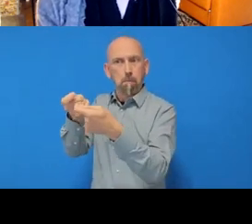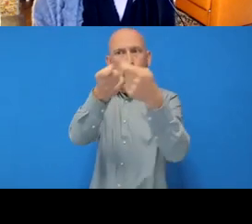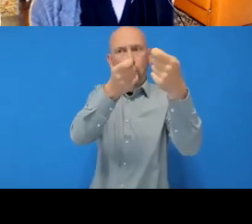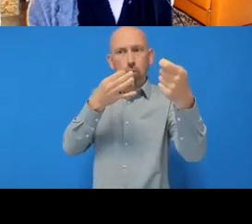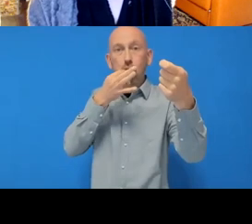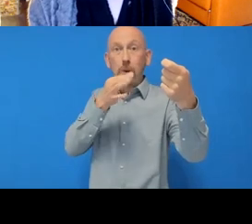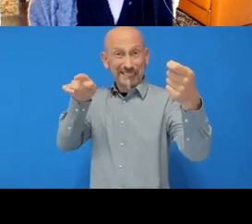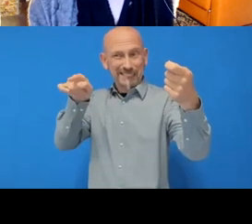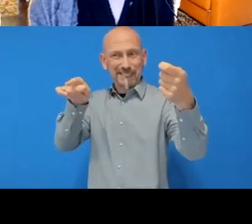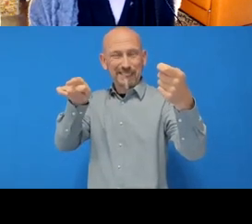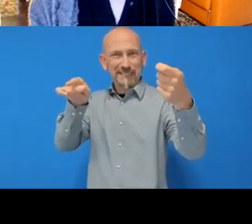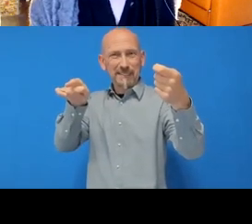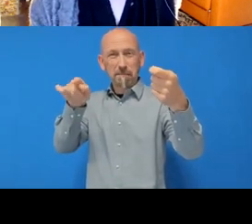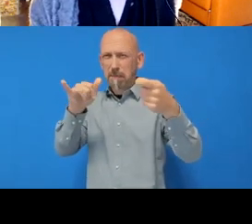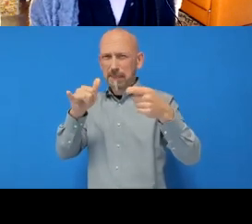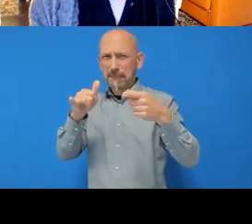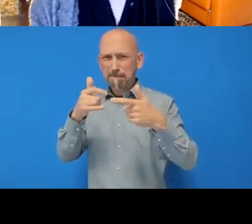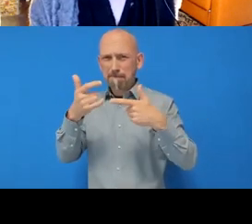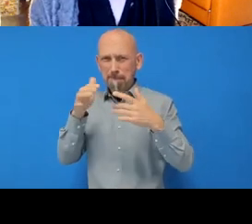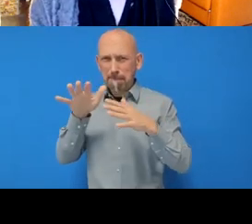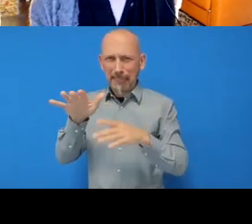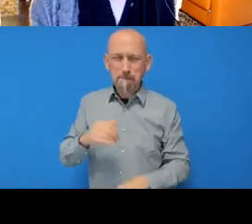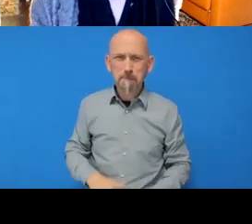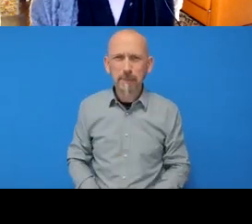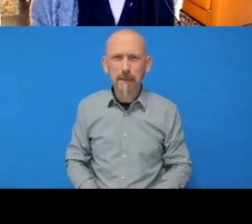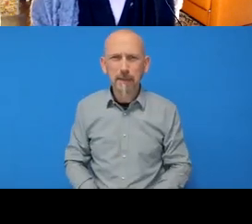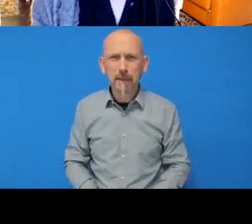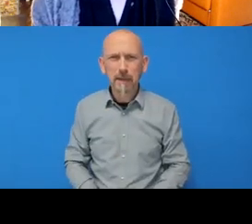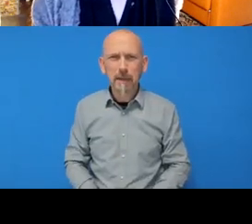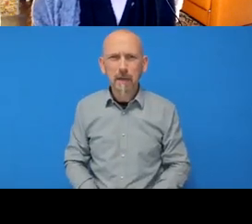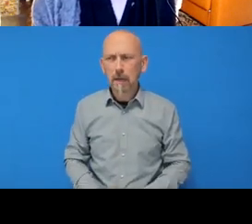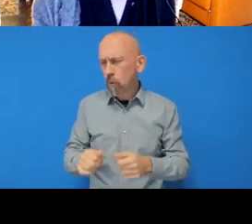to find it. I'll just go through the next question. So: “When working simultaneously